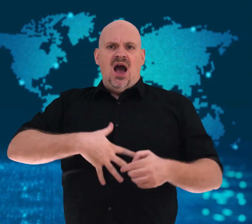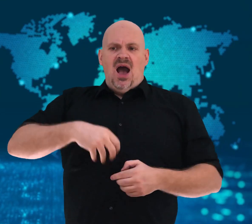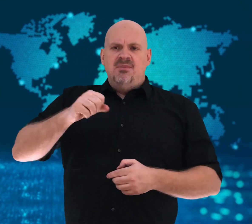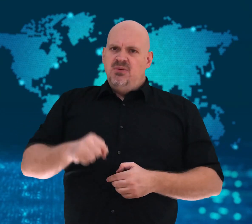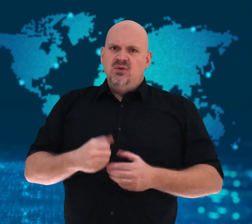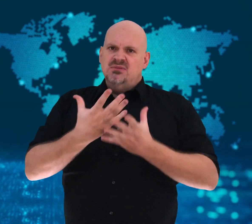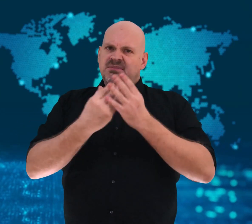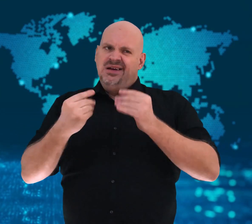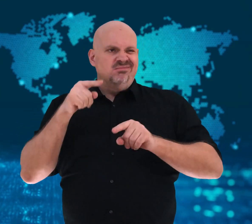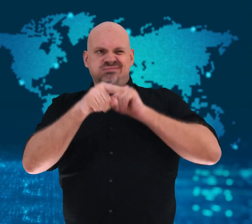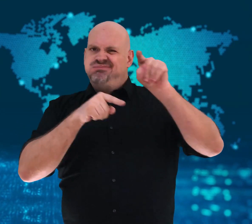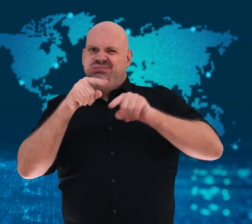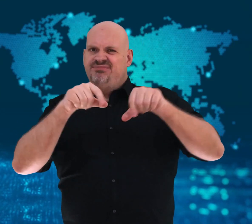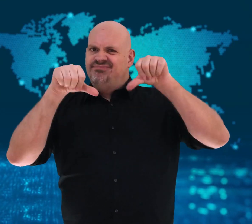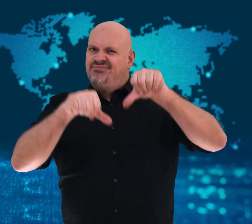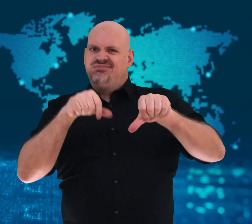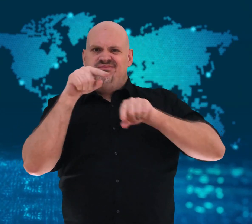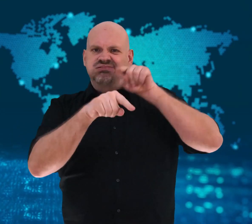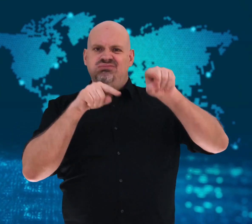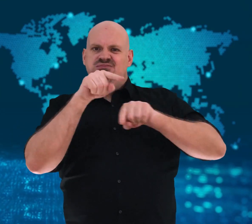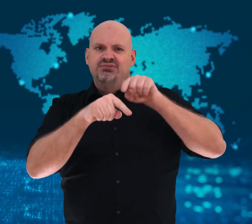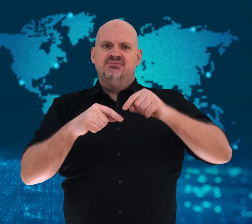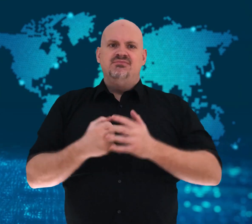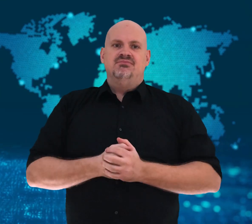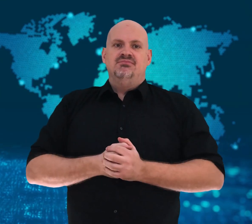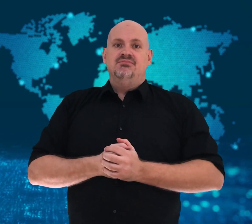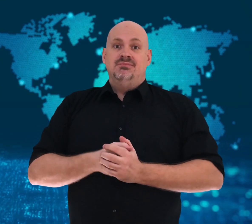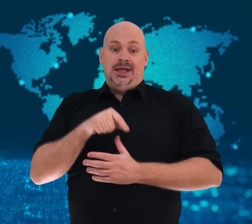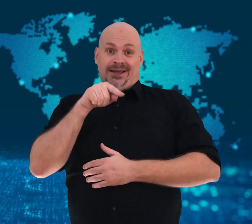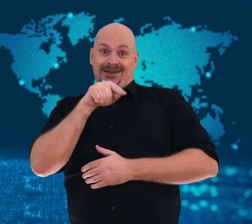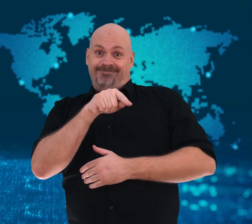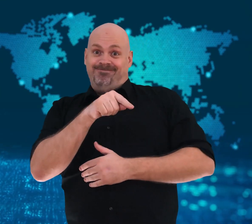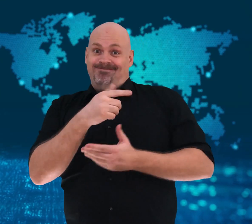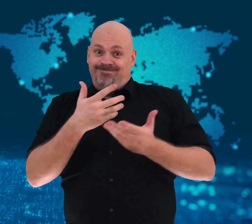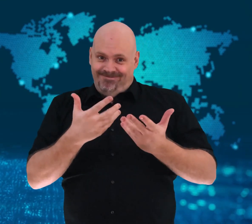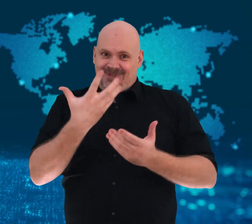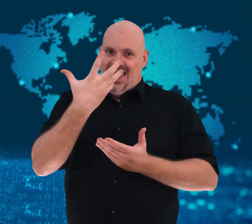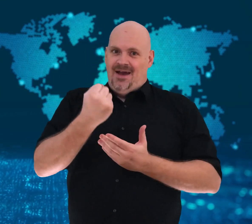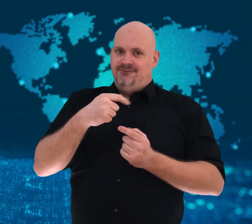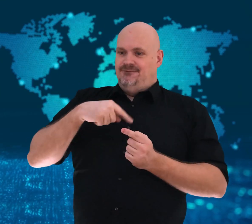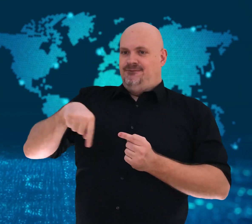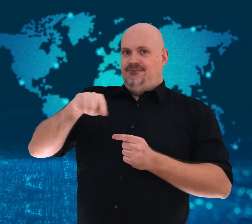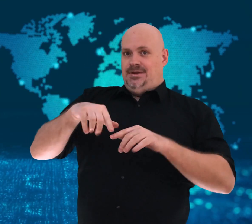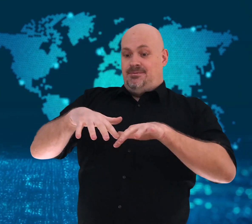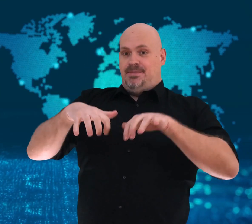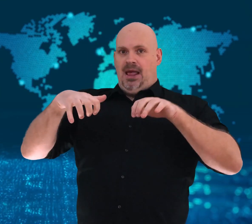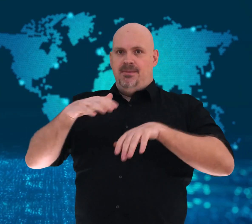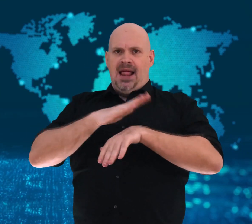her election angered parliament’s political left.